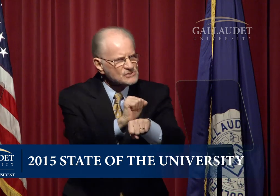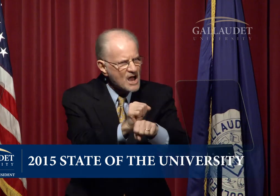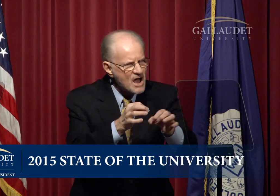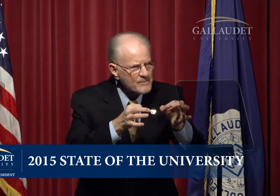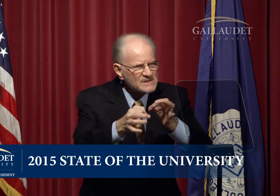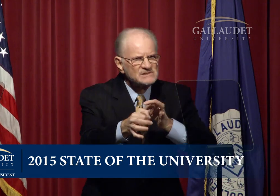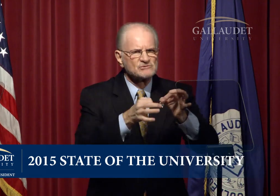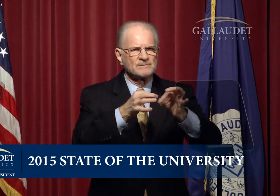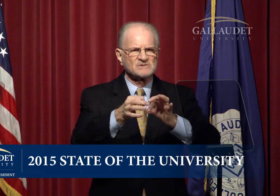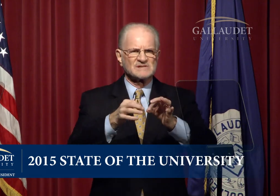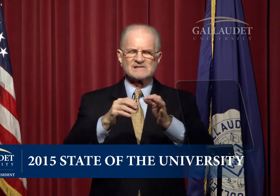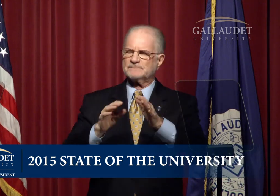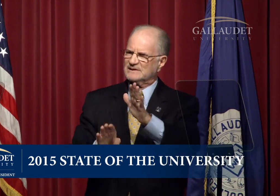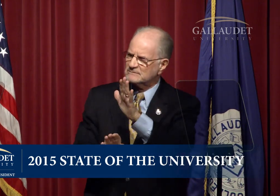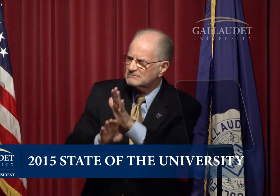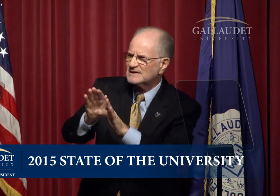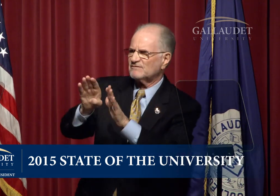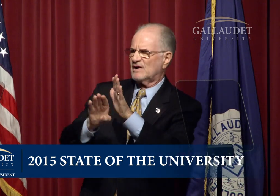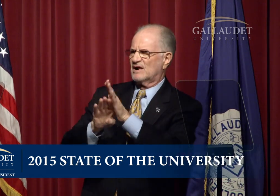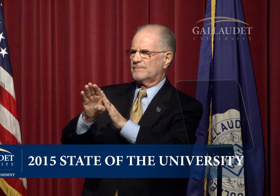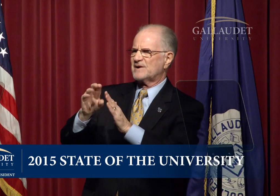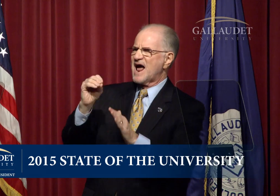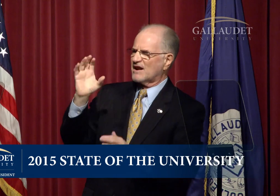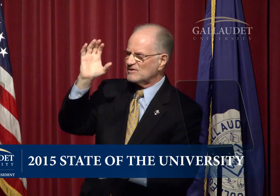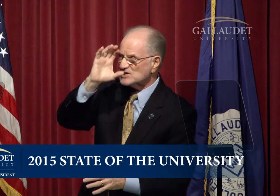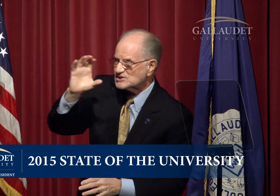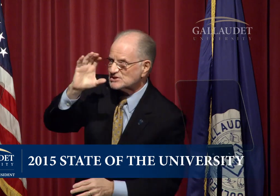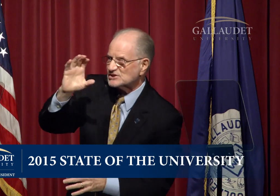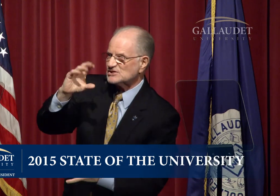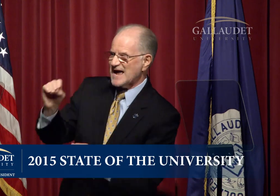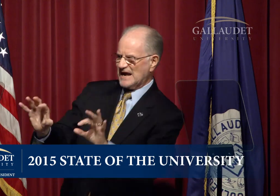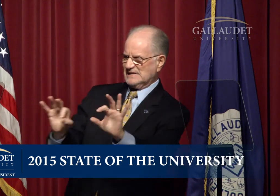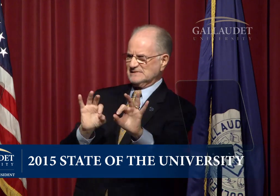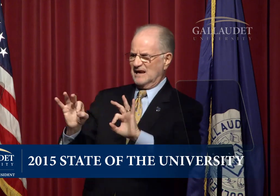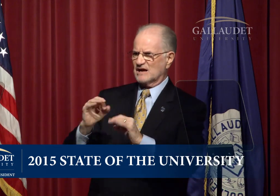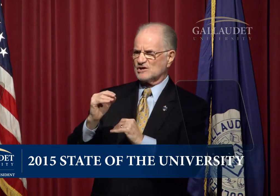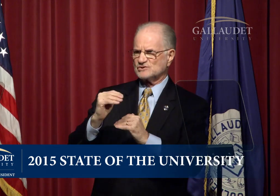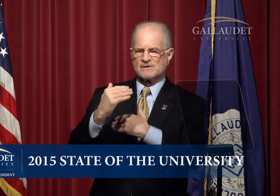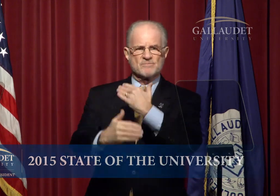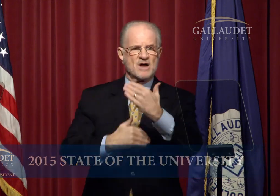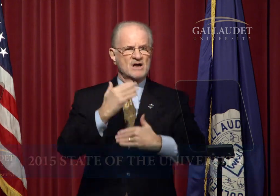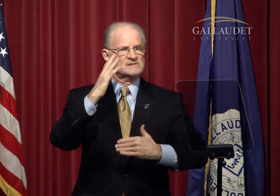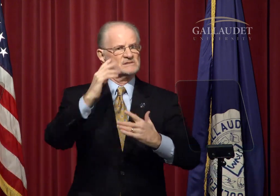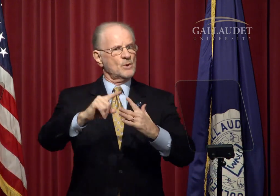A job description is being developed and the search